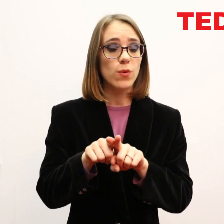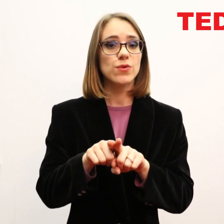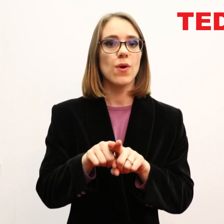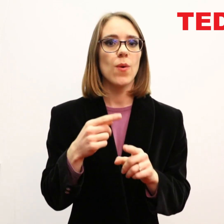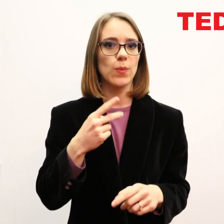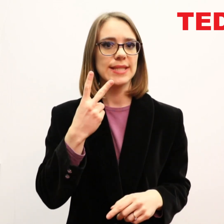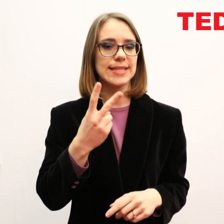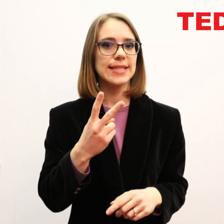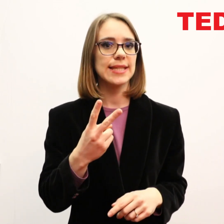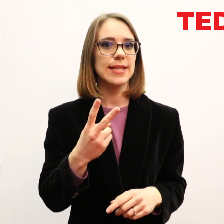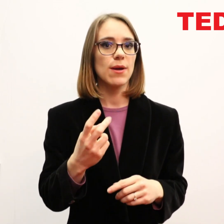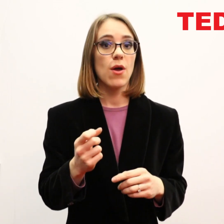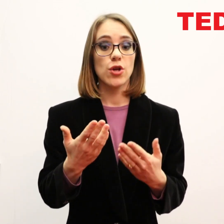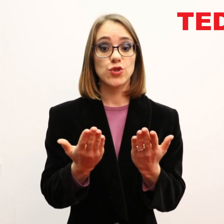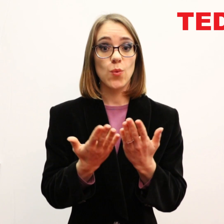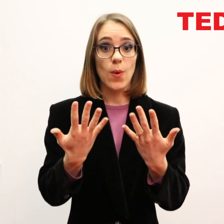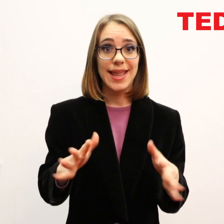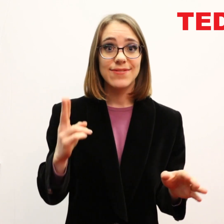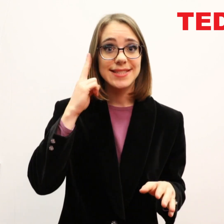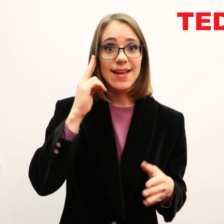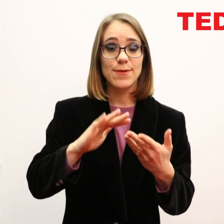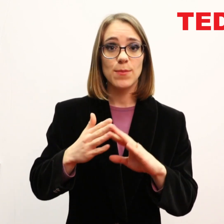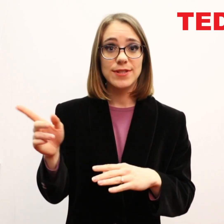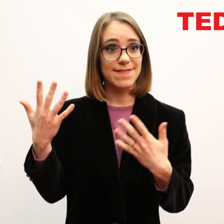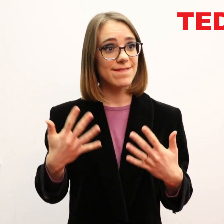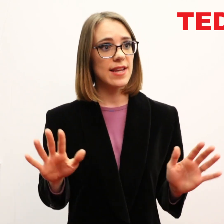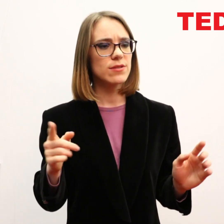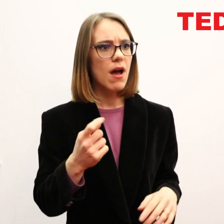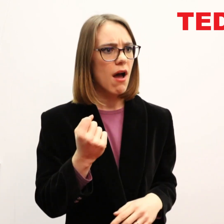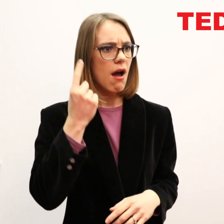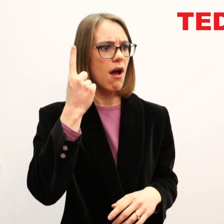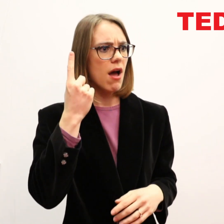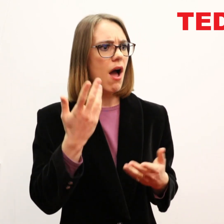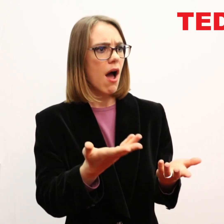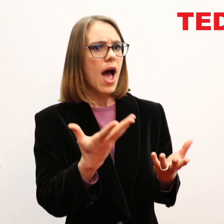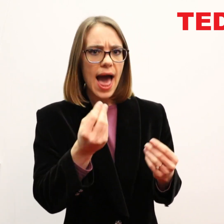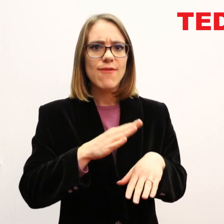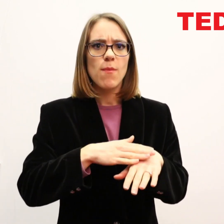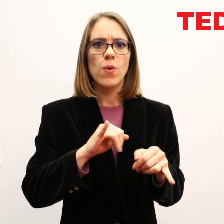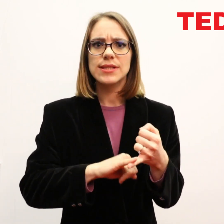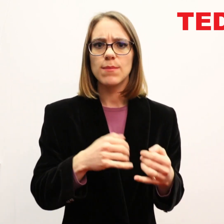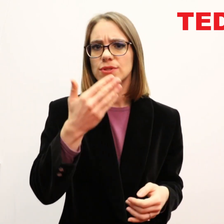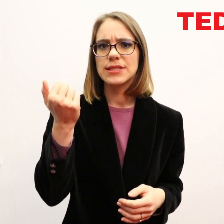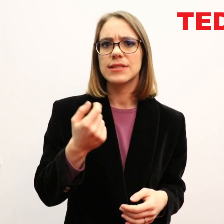Many school-leavers aren’t even aware of the possibilities of these subjects.